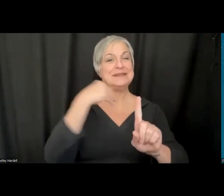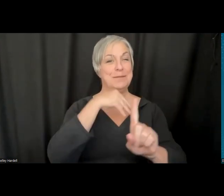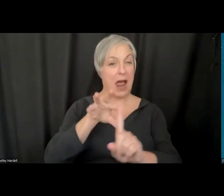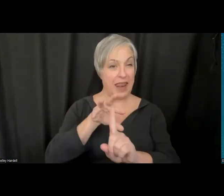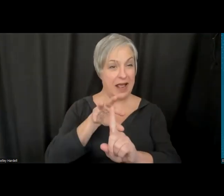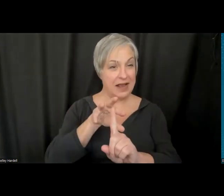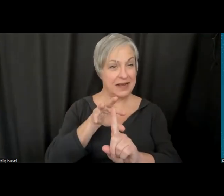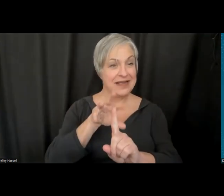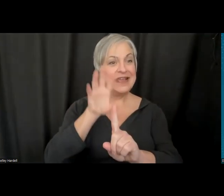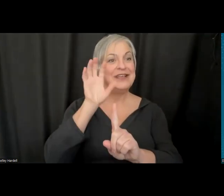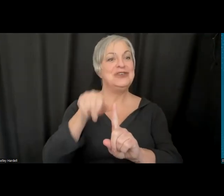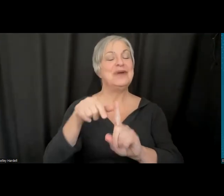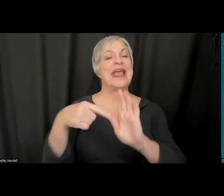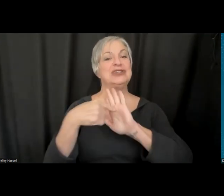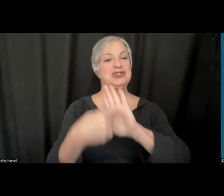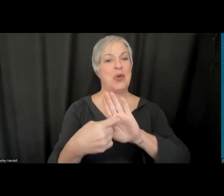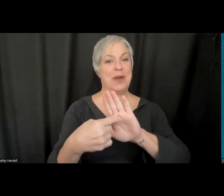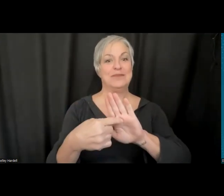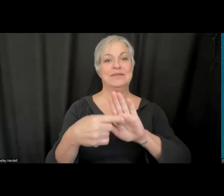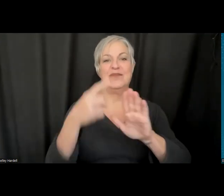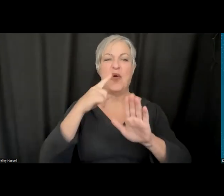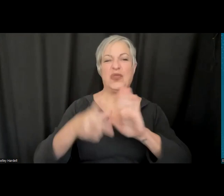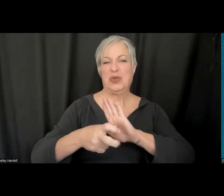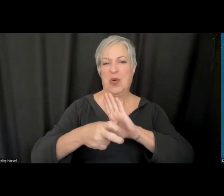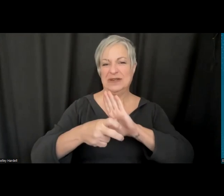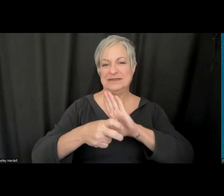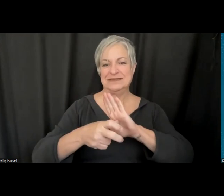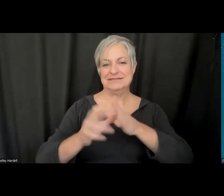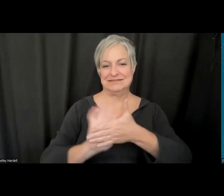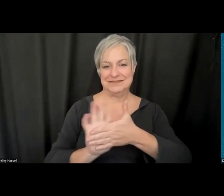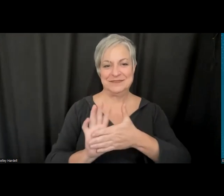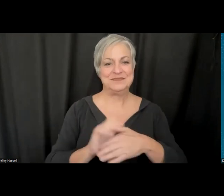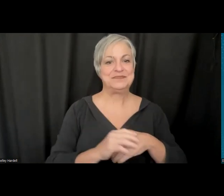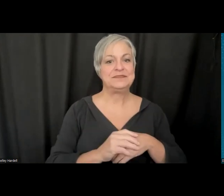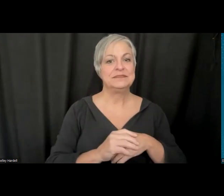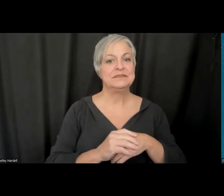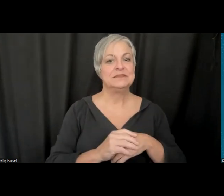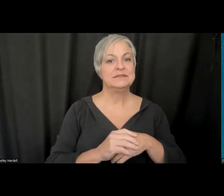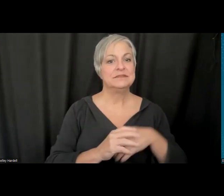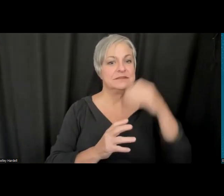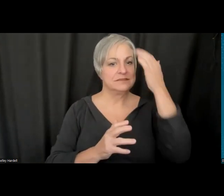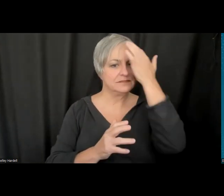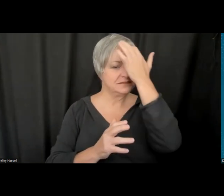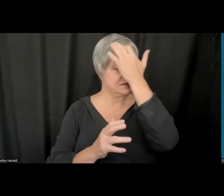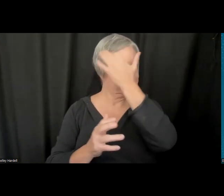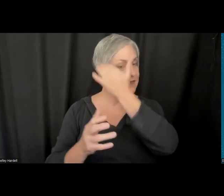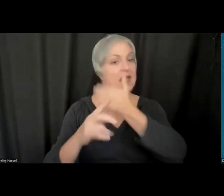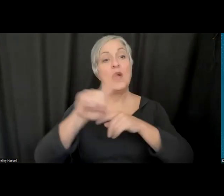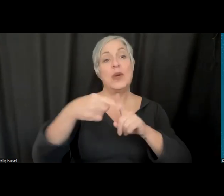recording very clearly, and once you are spotlighted so the